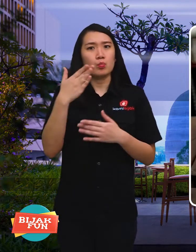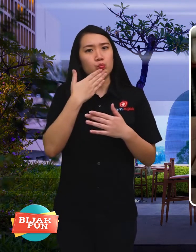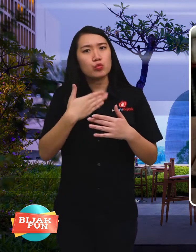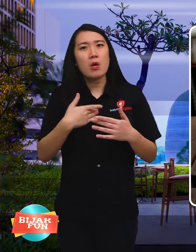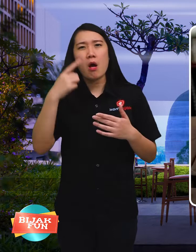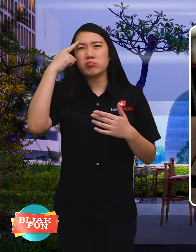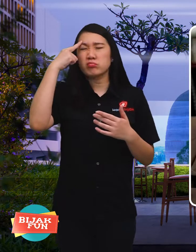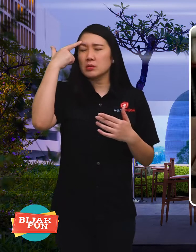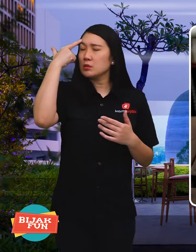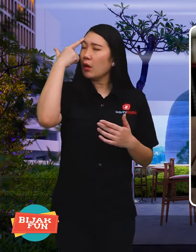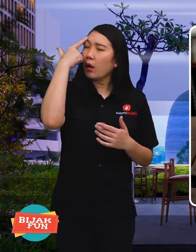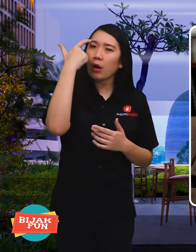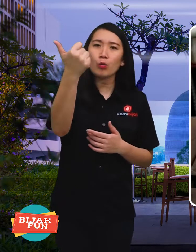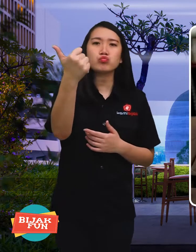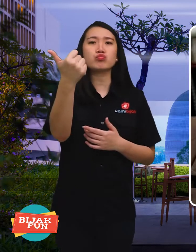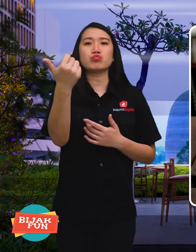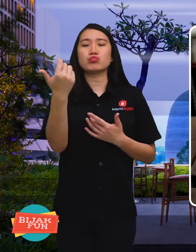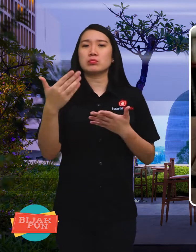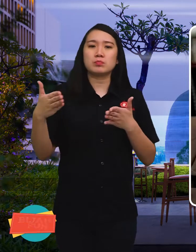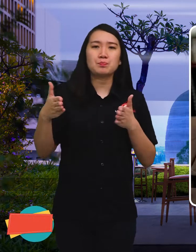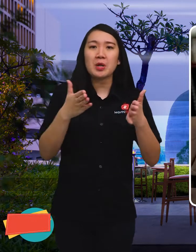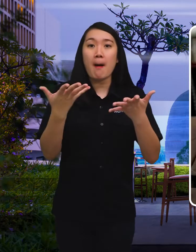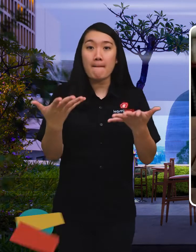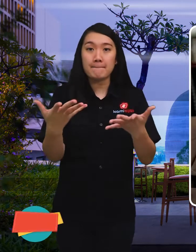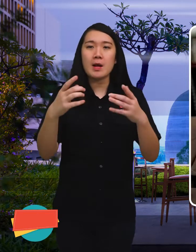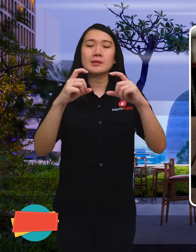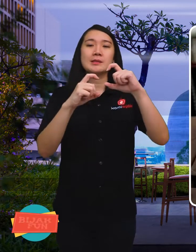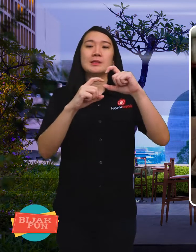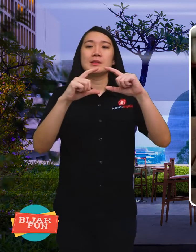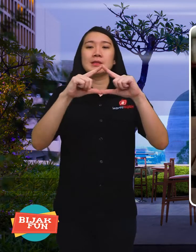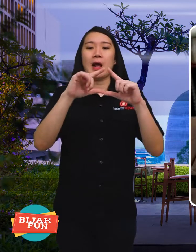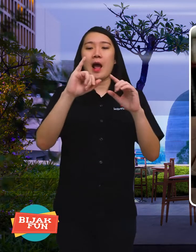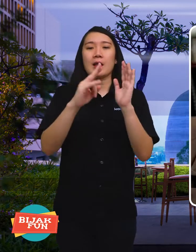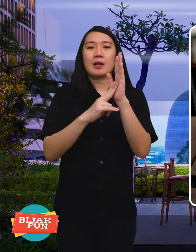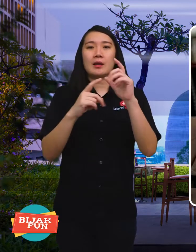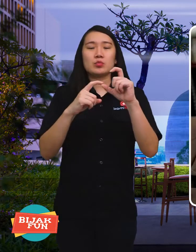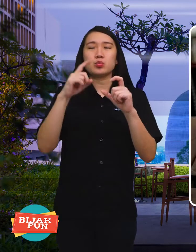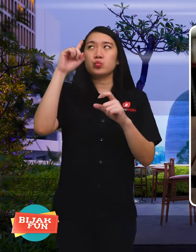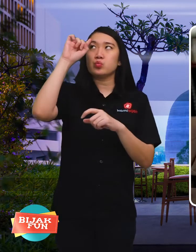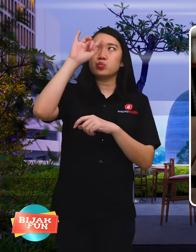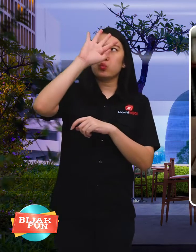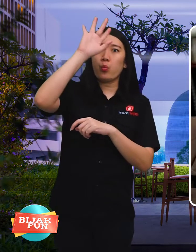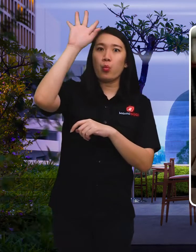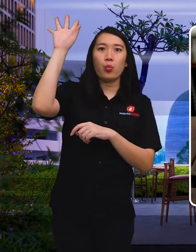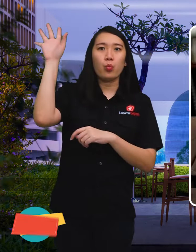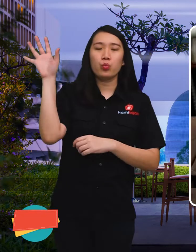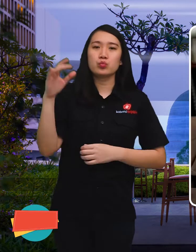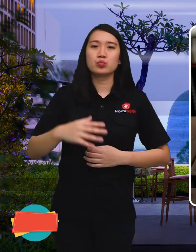He is a very genius in the field of science.